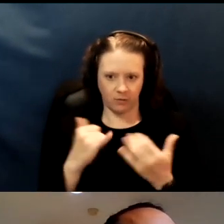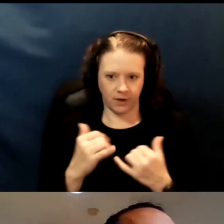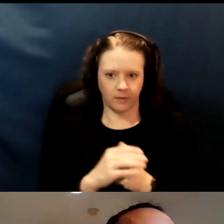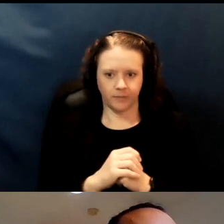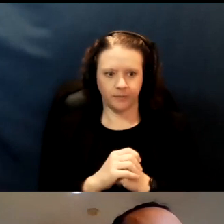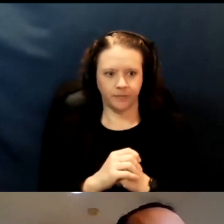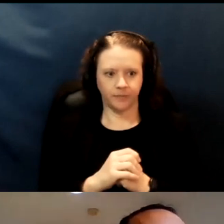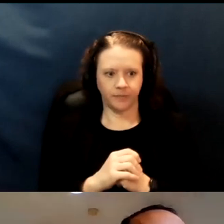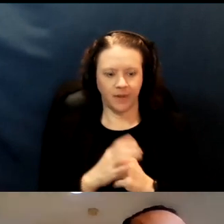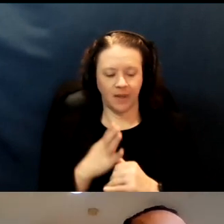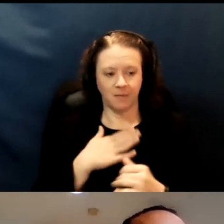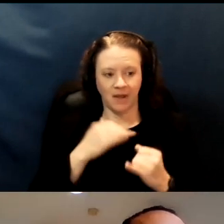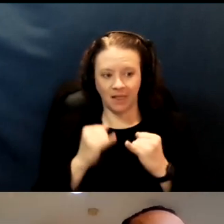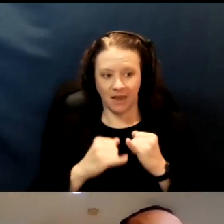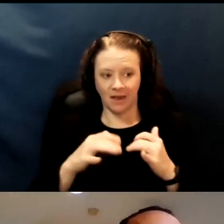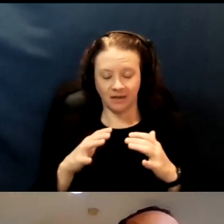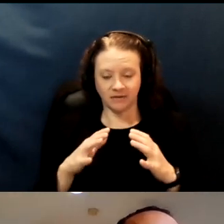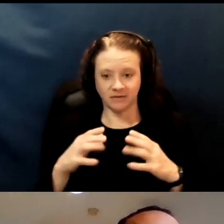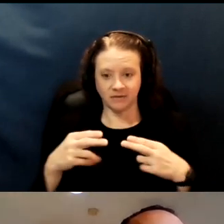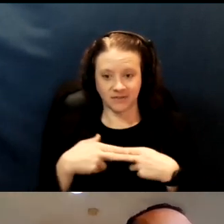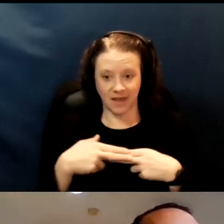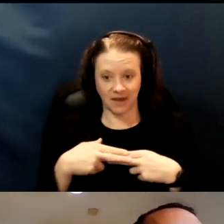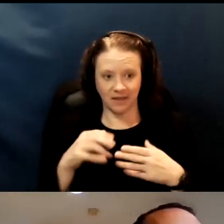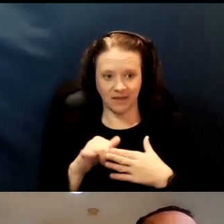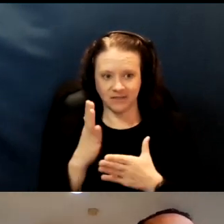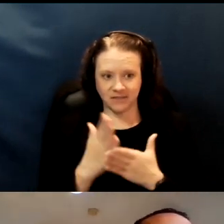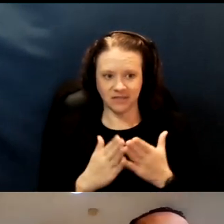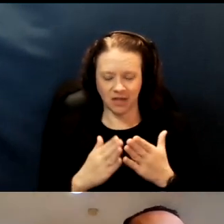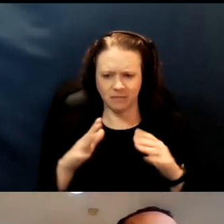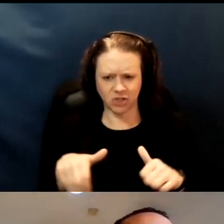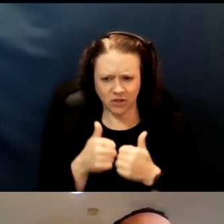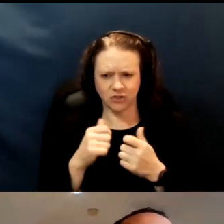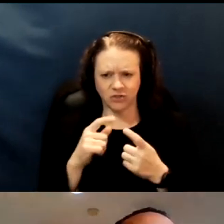My last slide is some of the challenges that we're continuing to address.